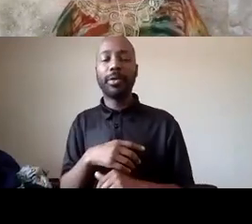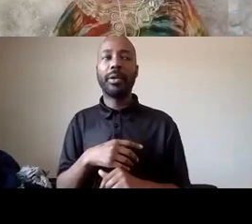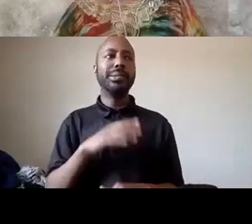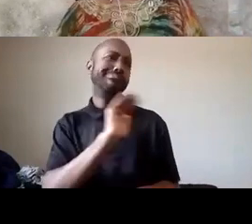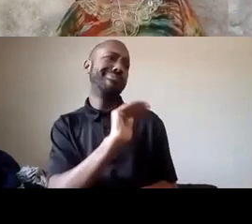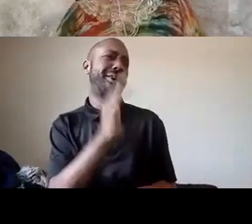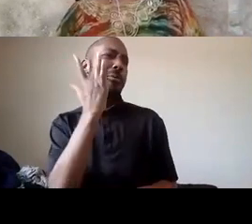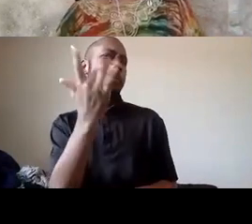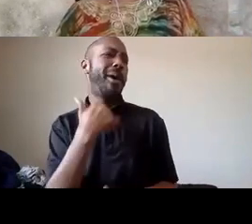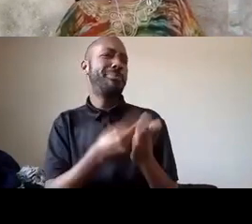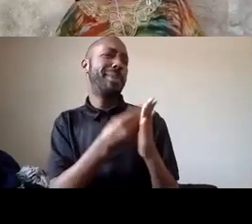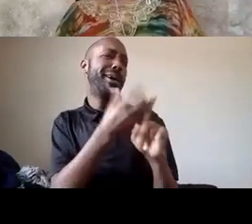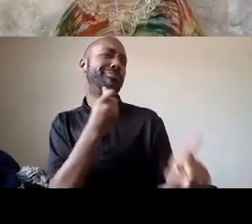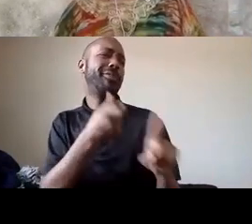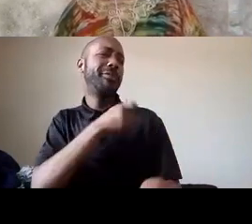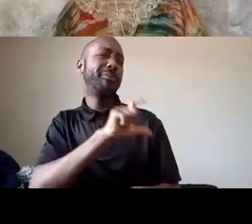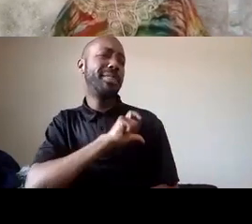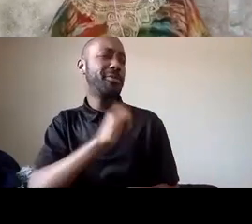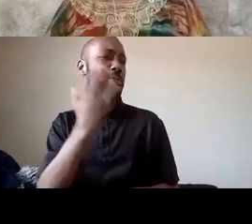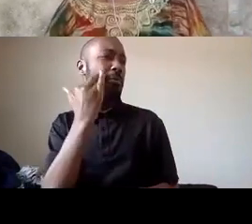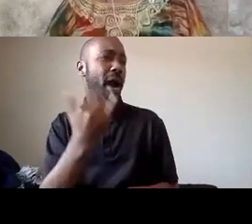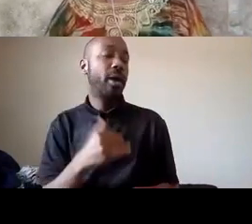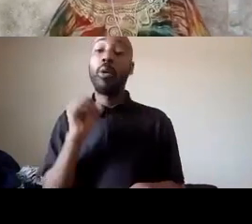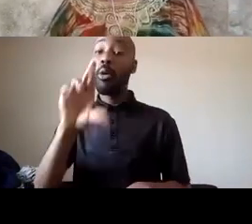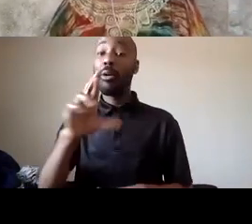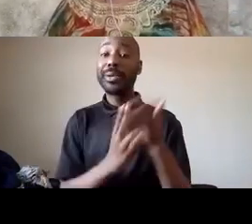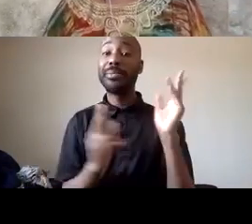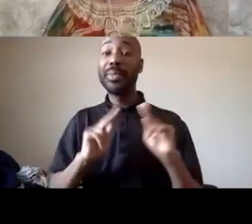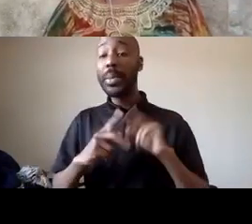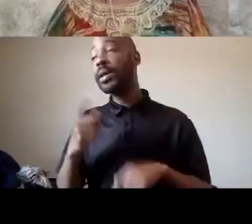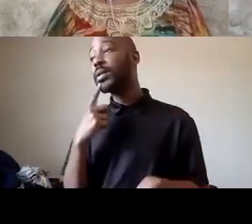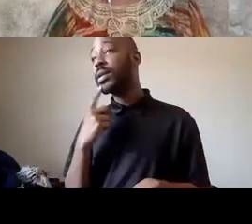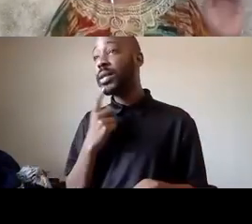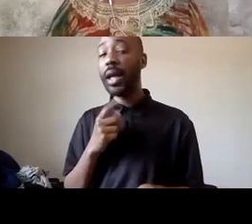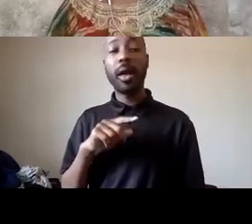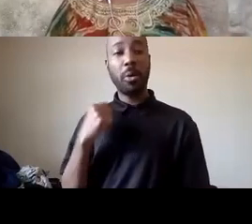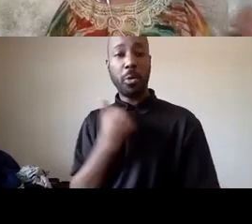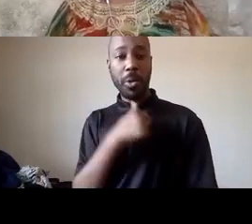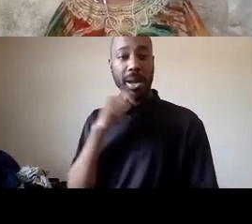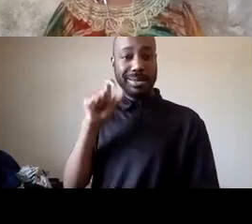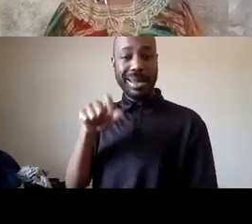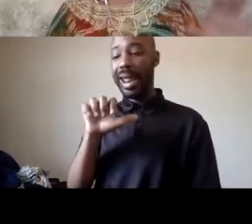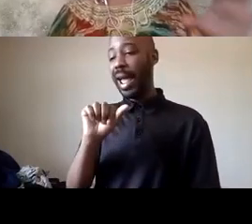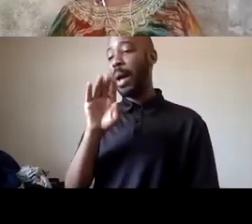are some people saying that you know we need police abolition we need you to be ambassadors and help